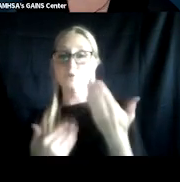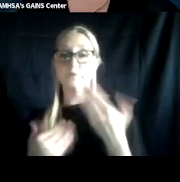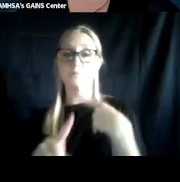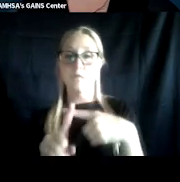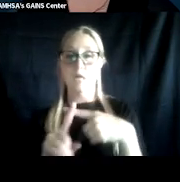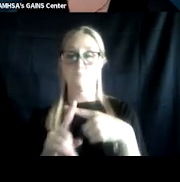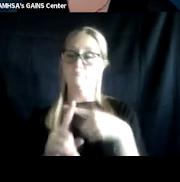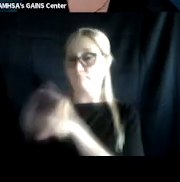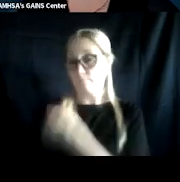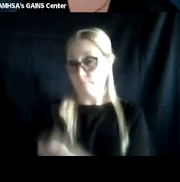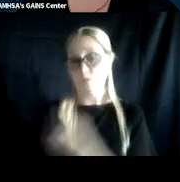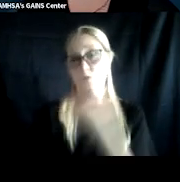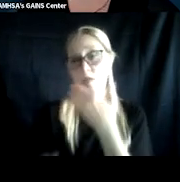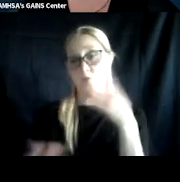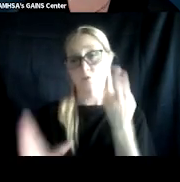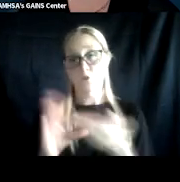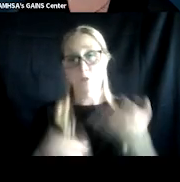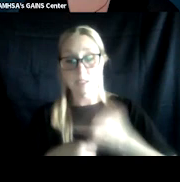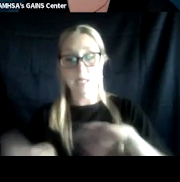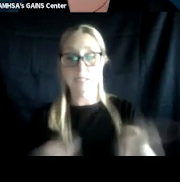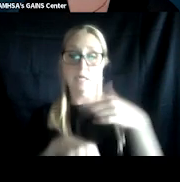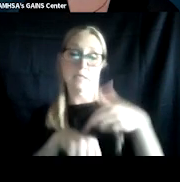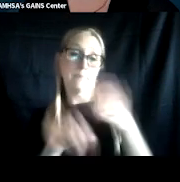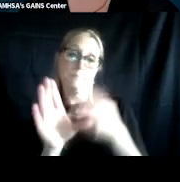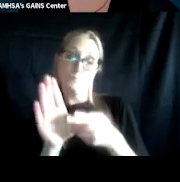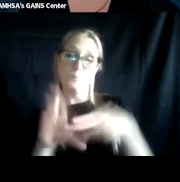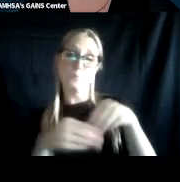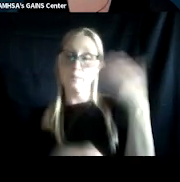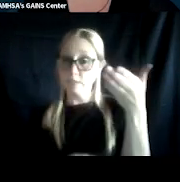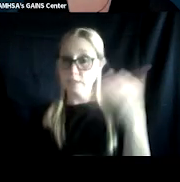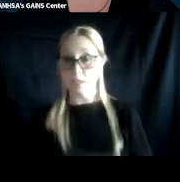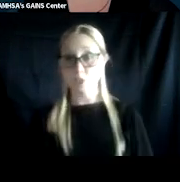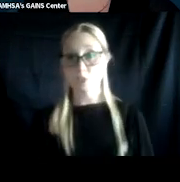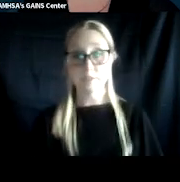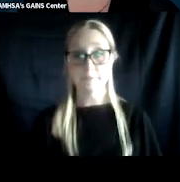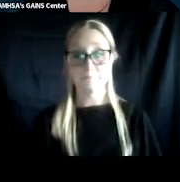taking your time to participate in these presentations. And without further ado,